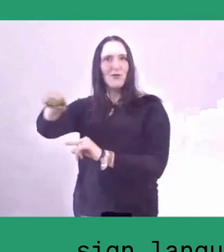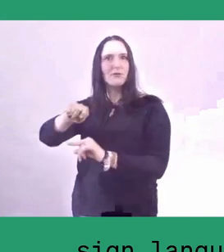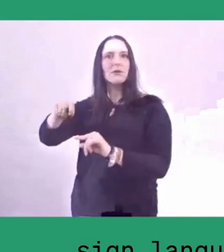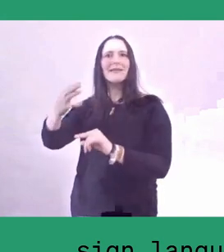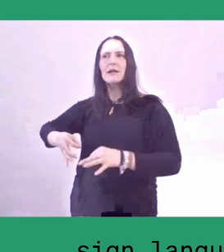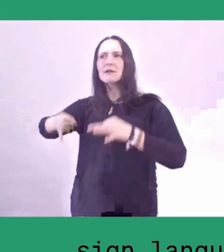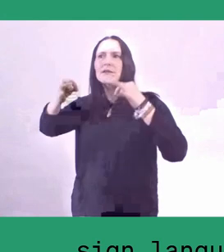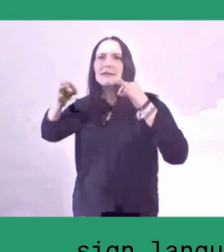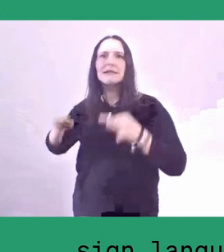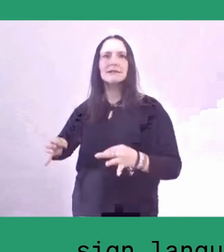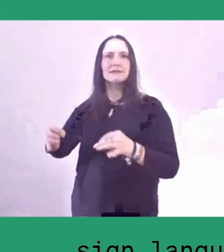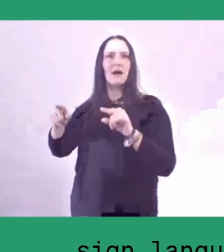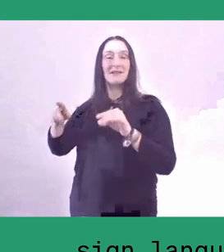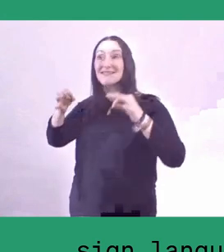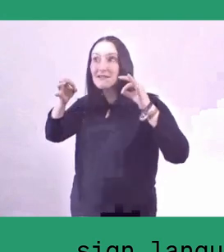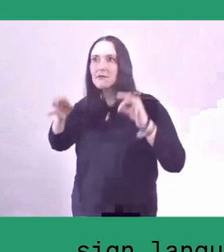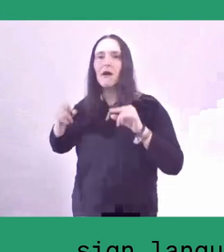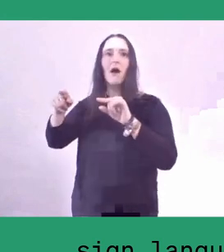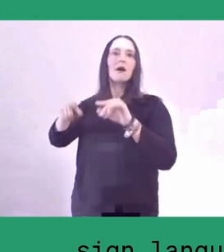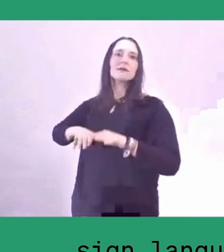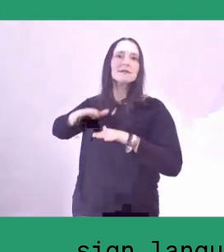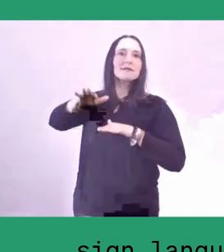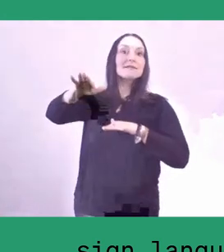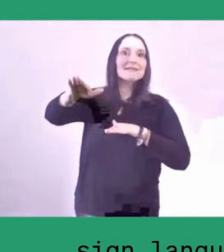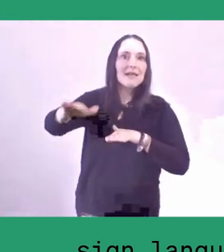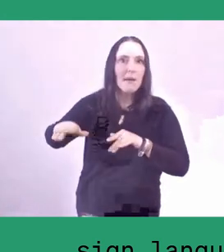and then they started to relearn traditional games